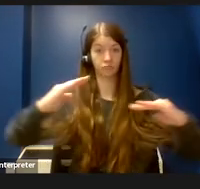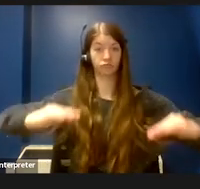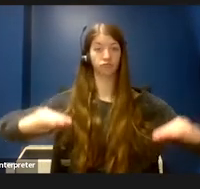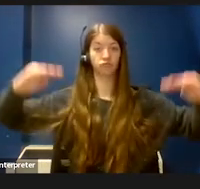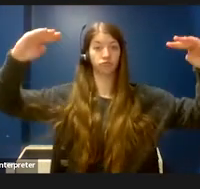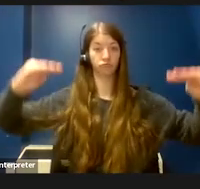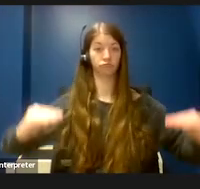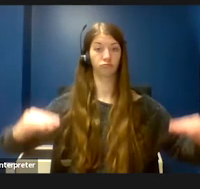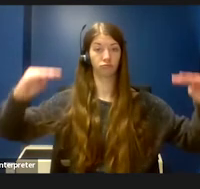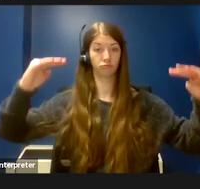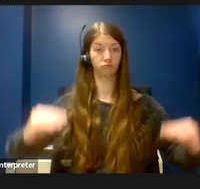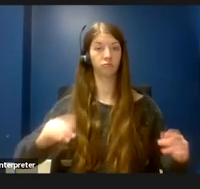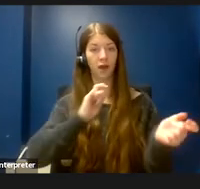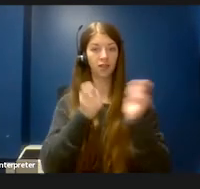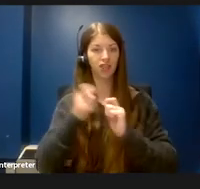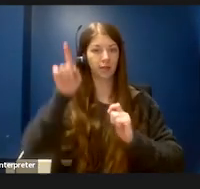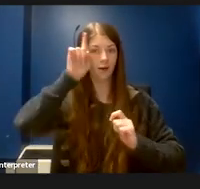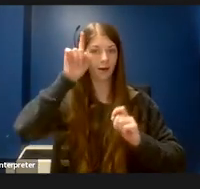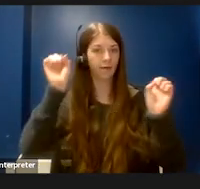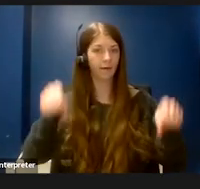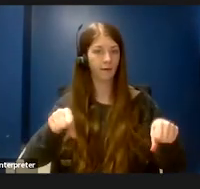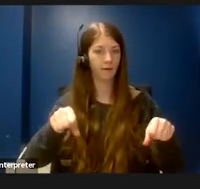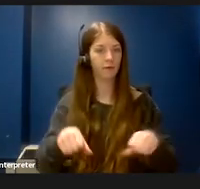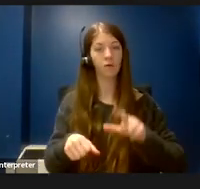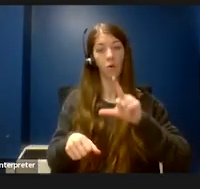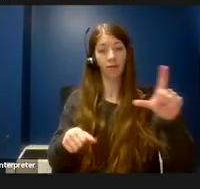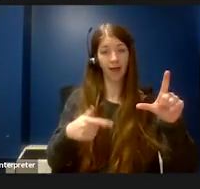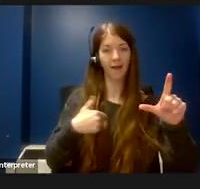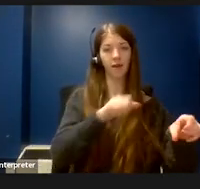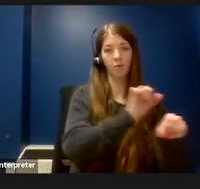In the picture shown here on the left I’m working on the bench; however the difference between this